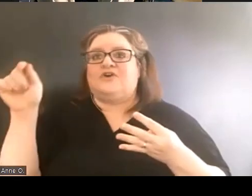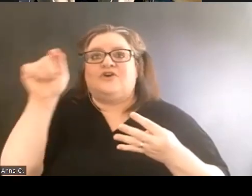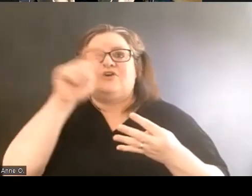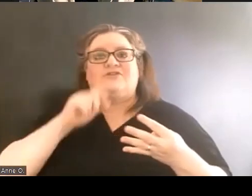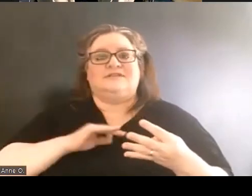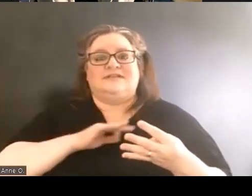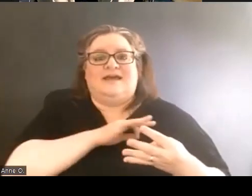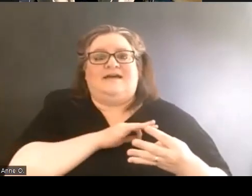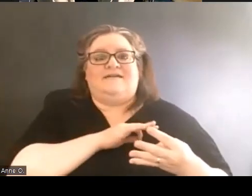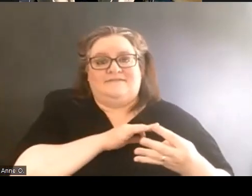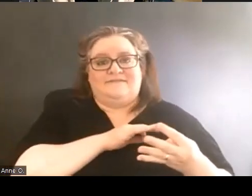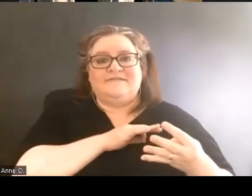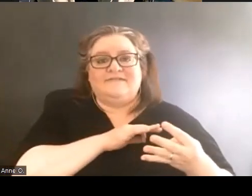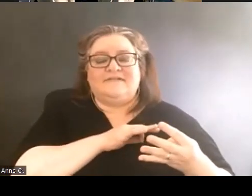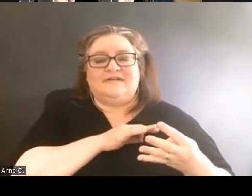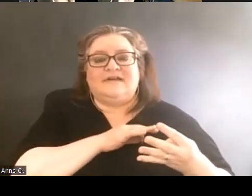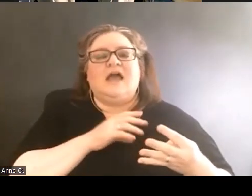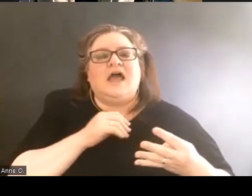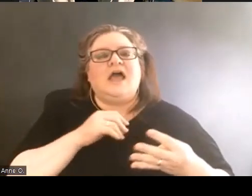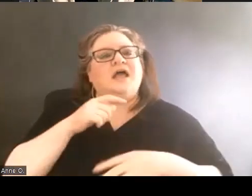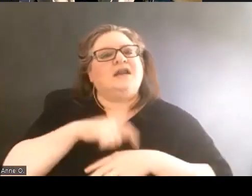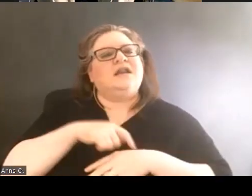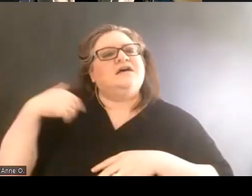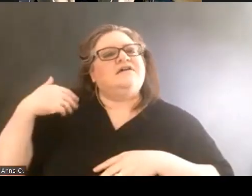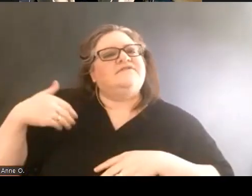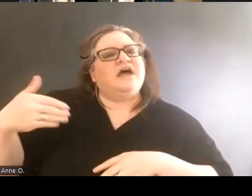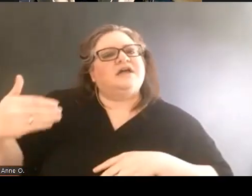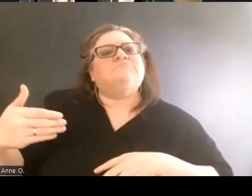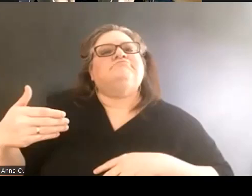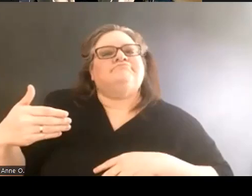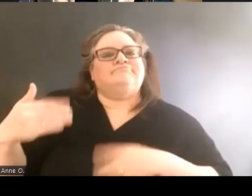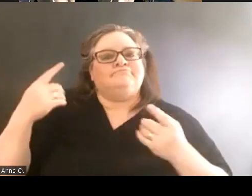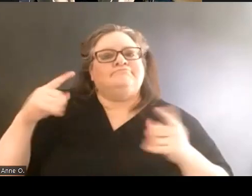And eventually the students were able to go in front